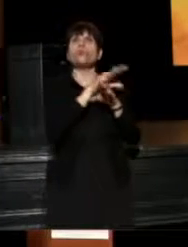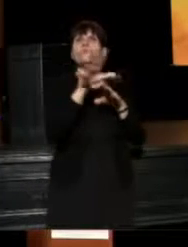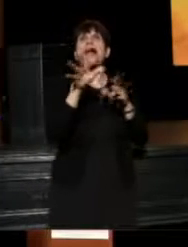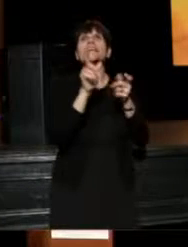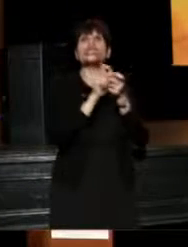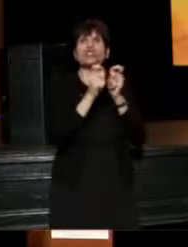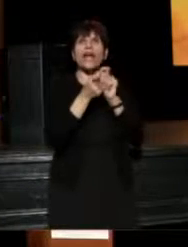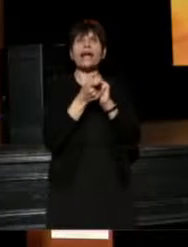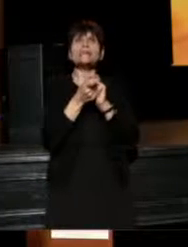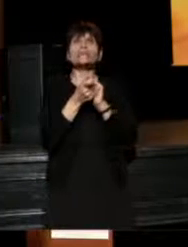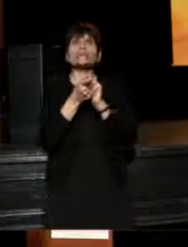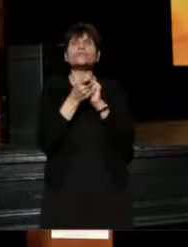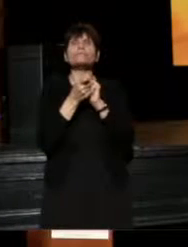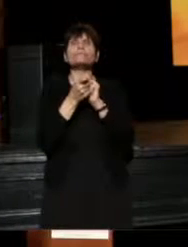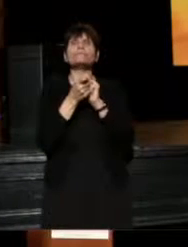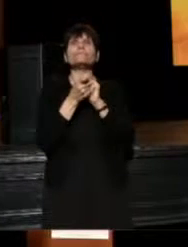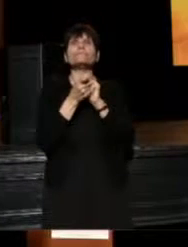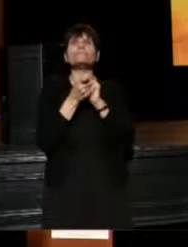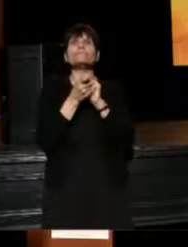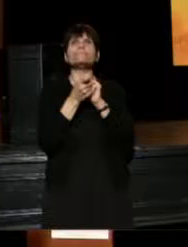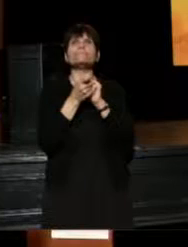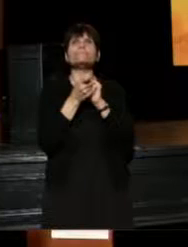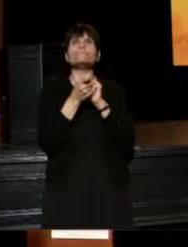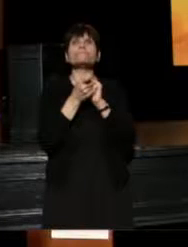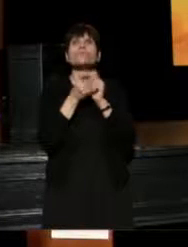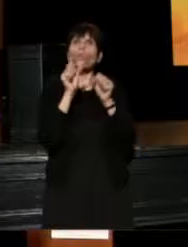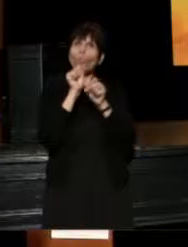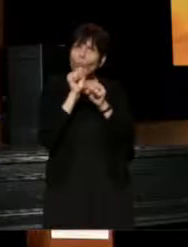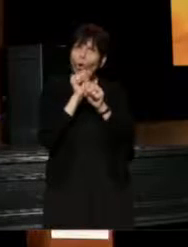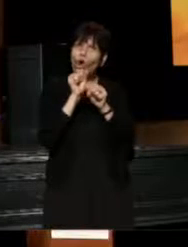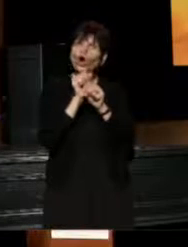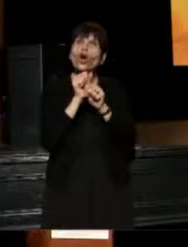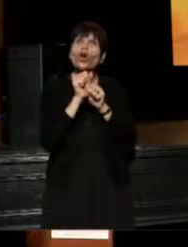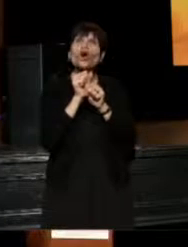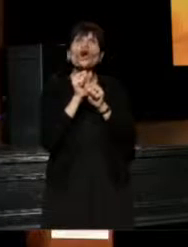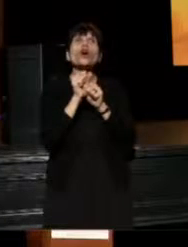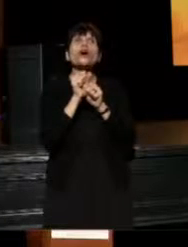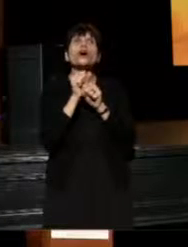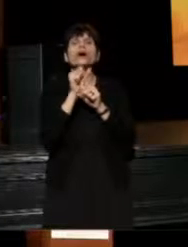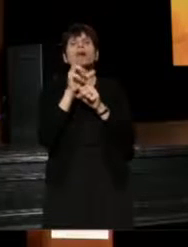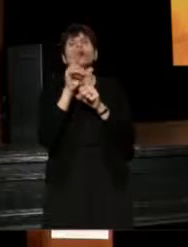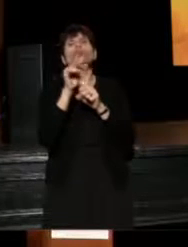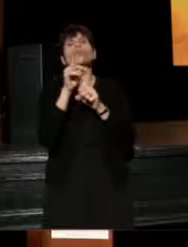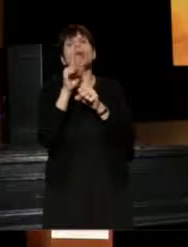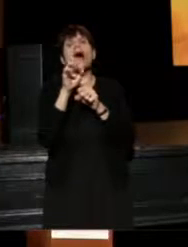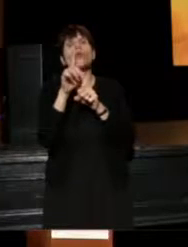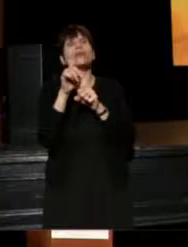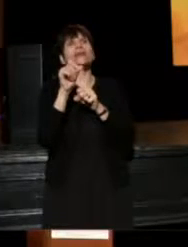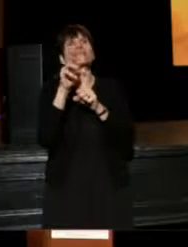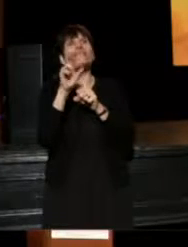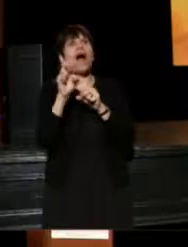In terms of the work that Crowded Fire is doing, what I love about it,